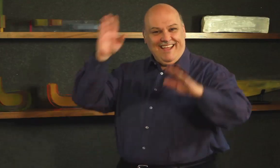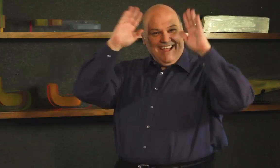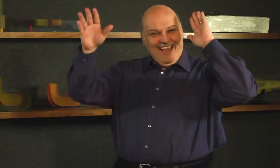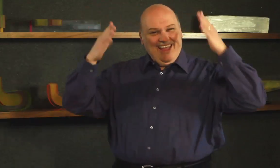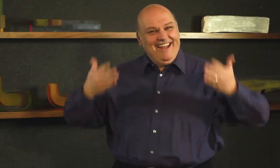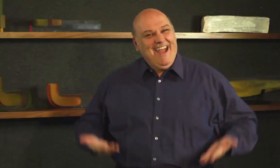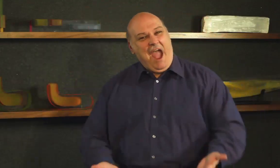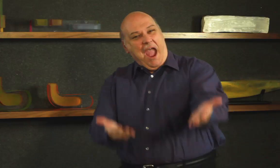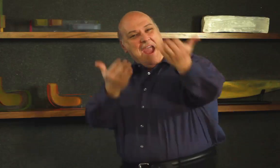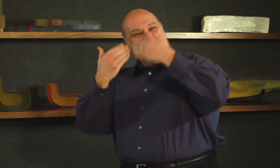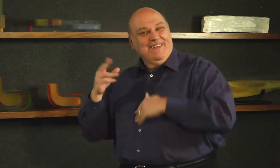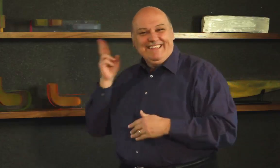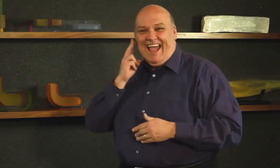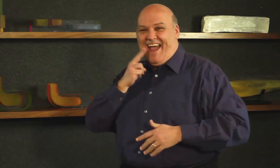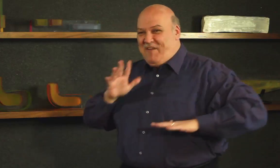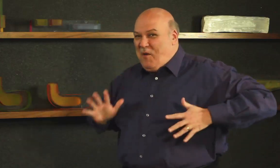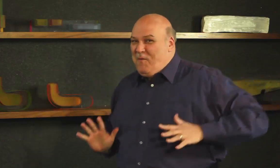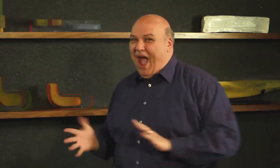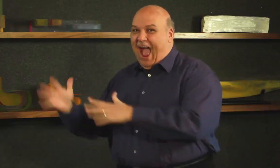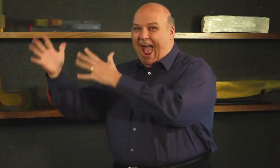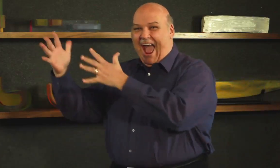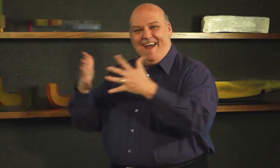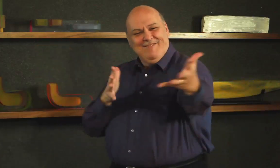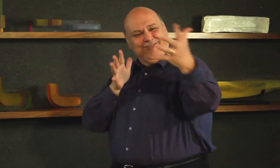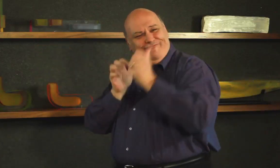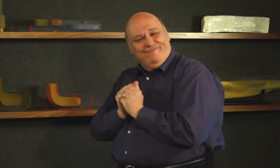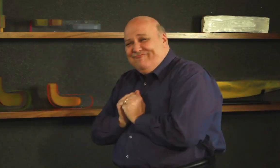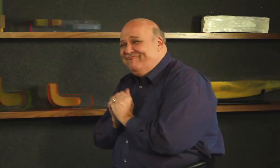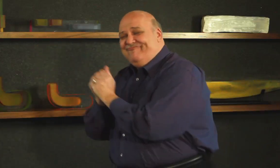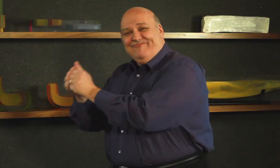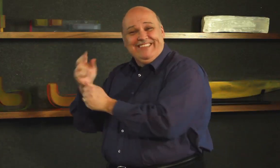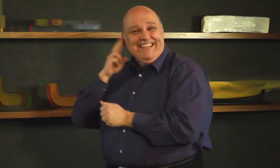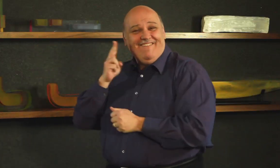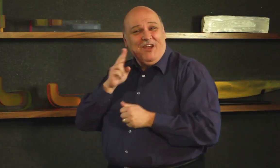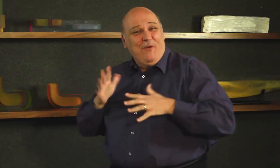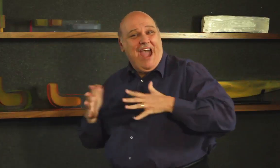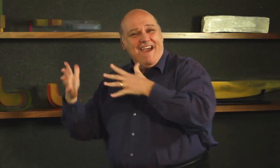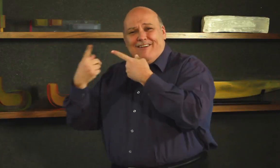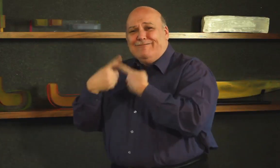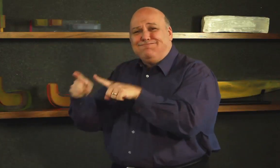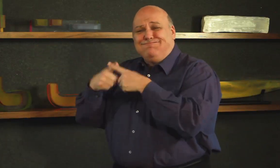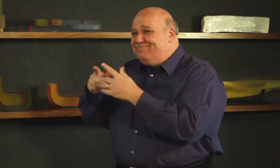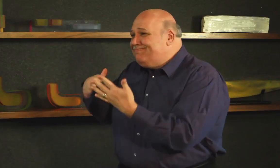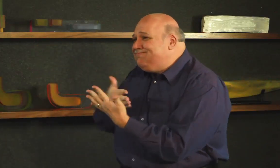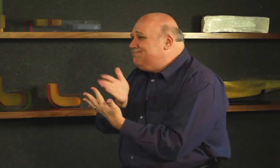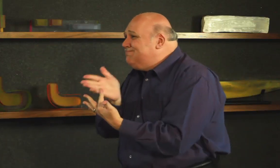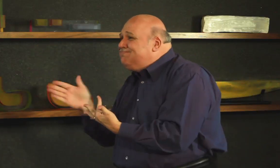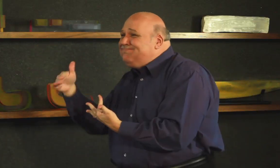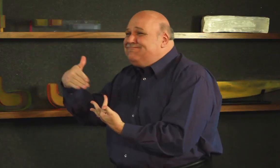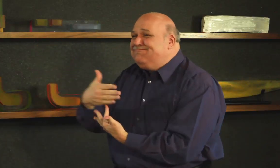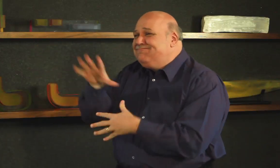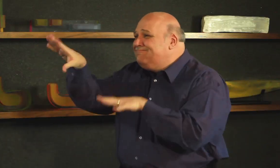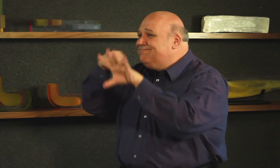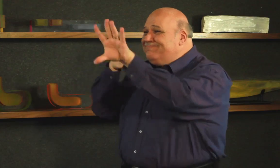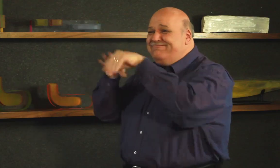Welcome to another “DeafWaves” show. Excited to watch what this show will cover? I am excited! There is always a lot of exciting information